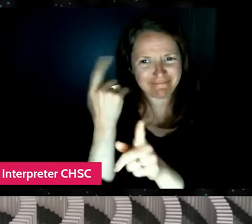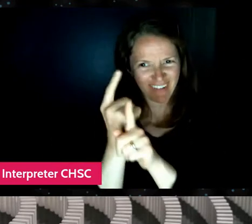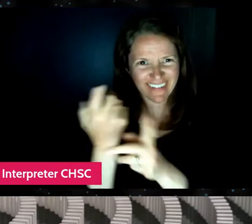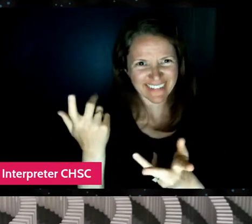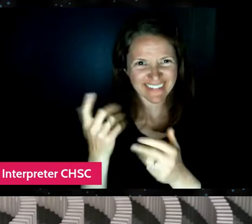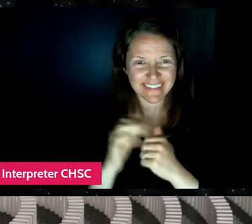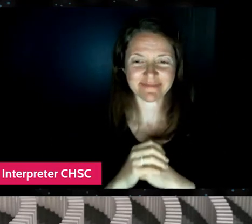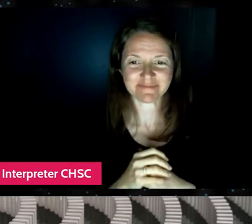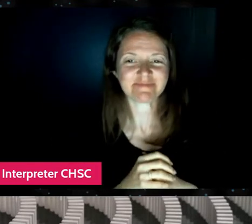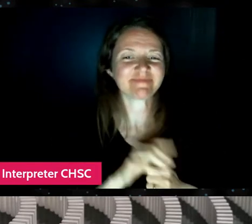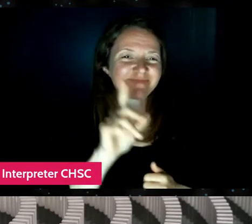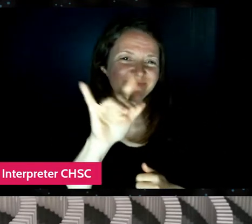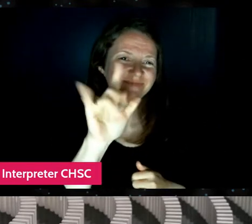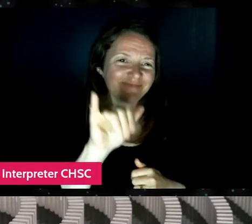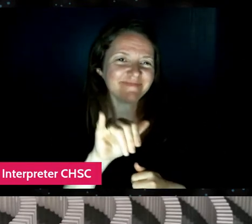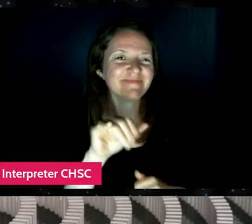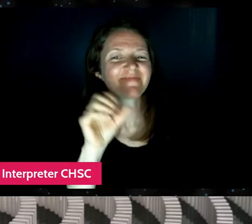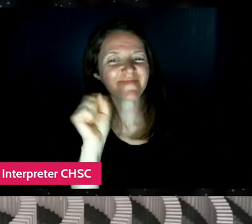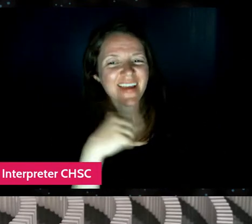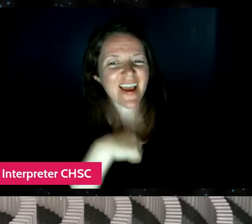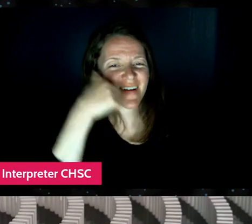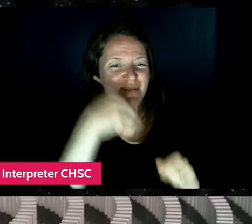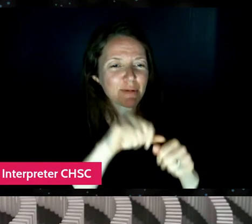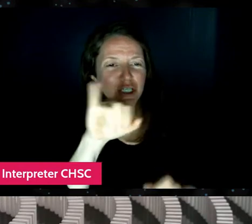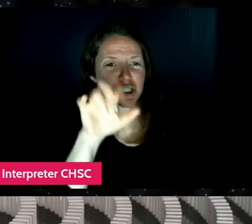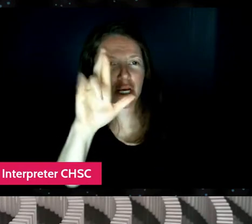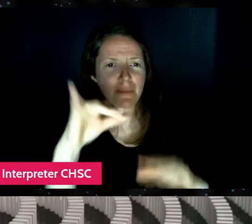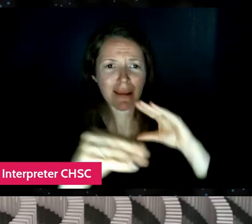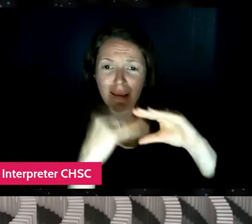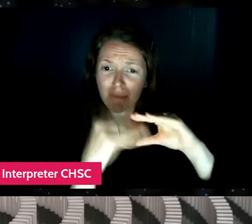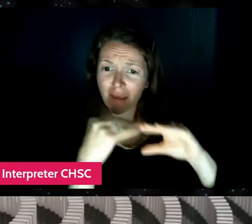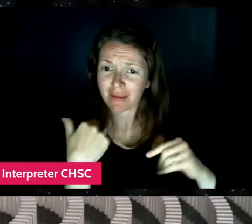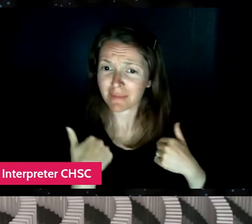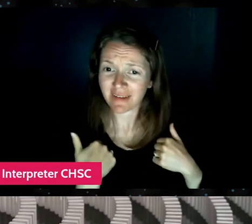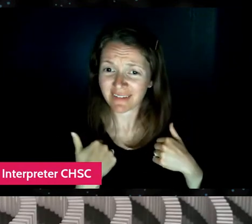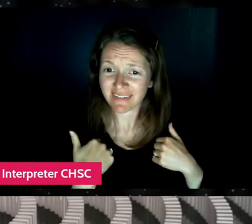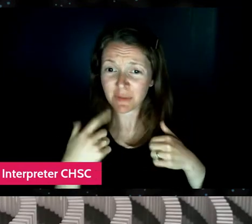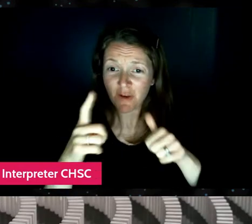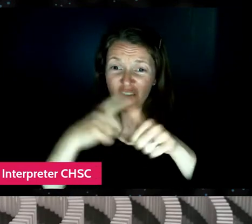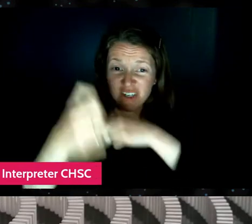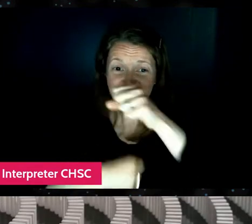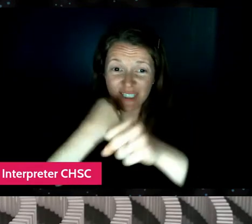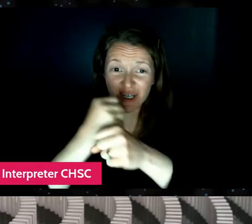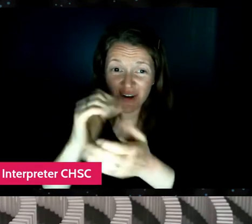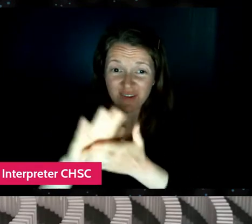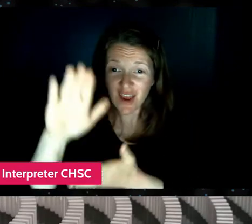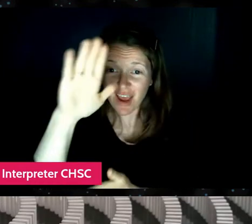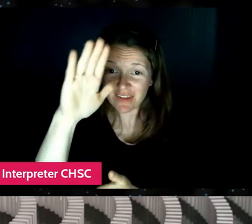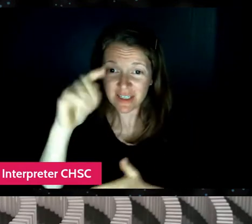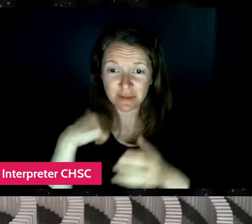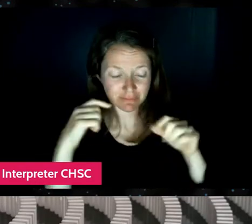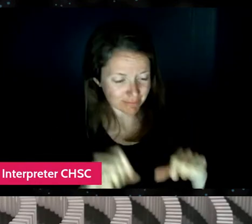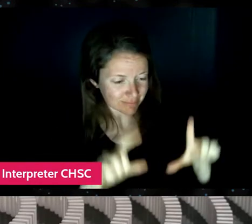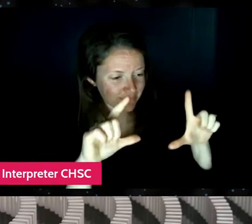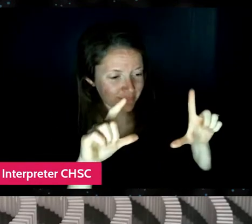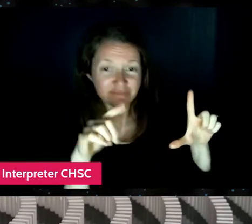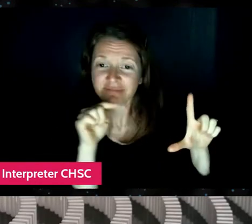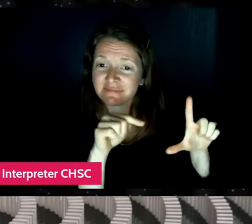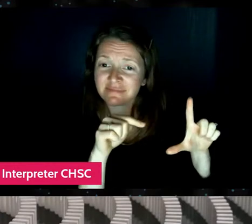Yeah, I remember Jeremy he just sent me an email during my first year of college, and he was just like, "Hey, I'm a filmmaker.